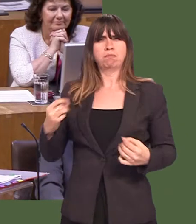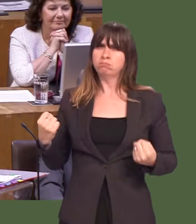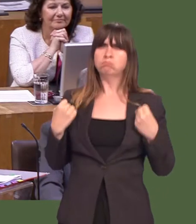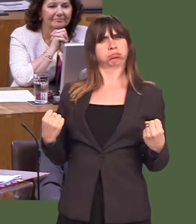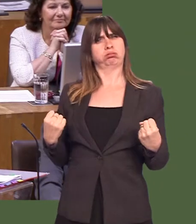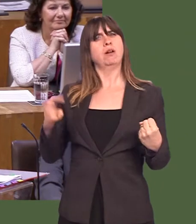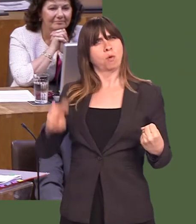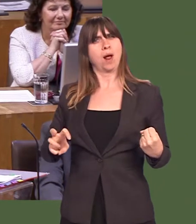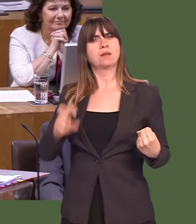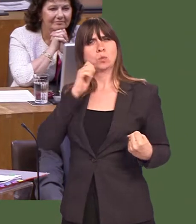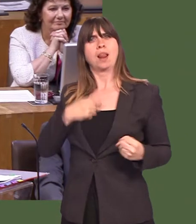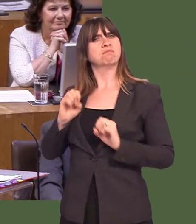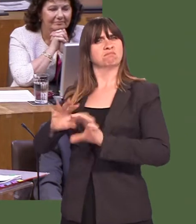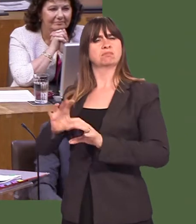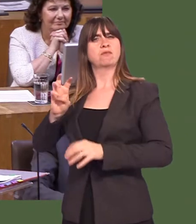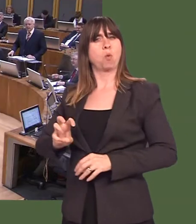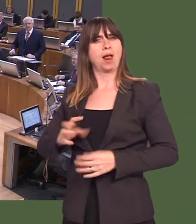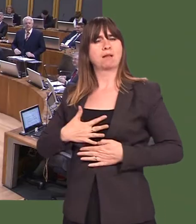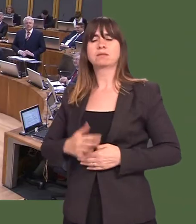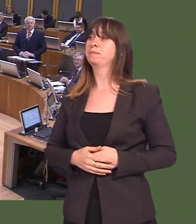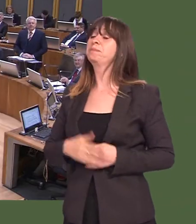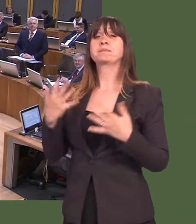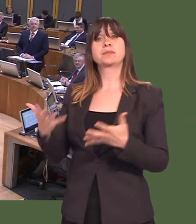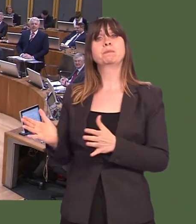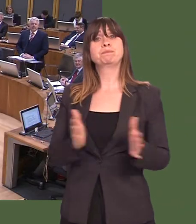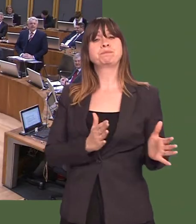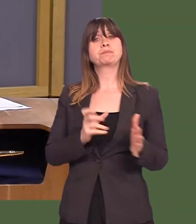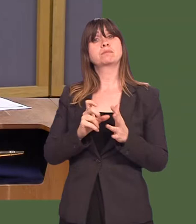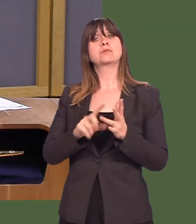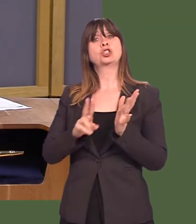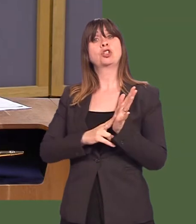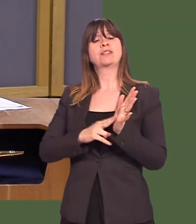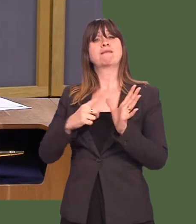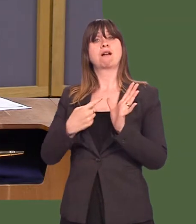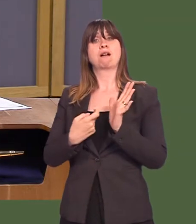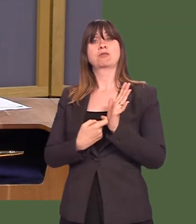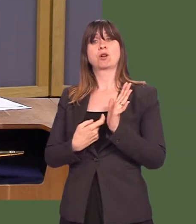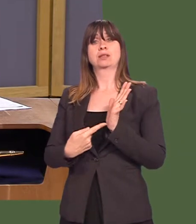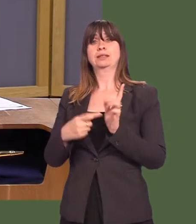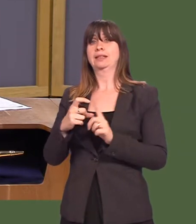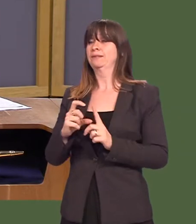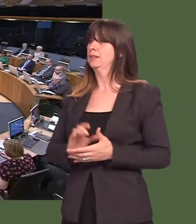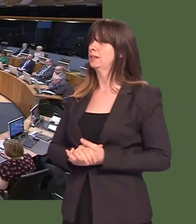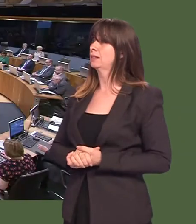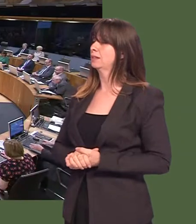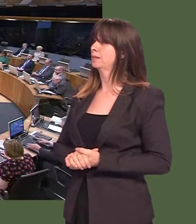Y Llywydd / The Llywydd: The leader of the opposition, Andrew R.T. Davies. Andrew R.T. Davies: Thank you, Presiding Officer.